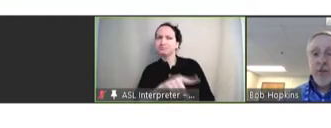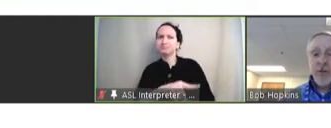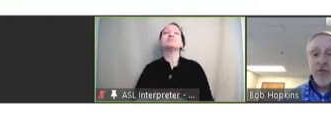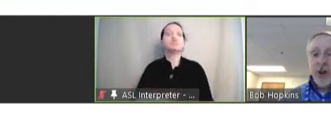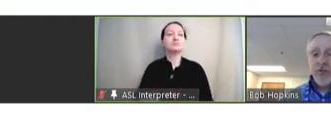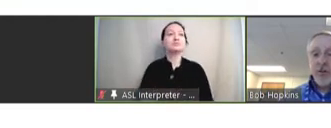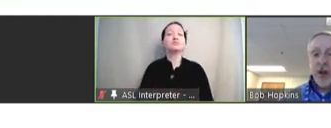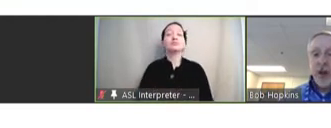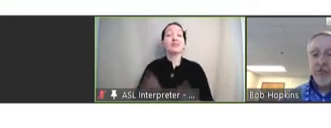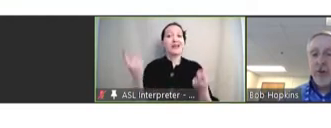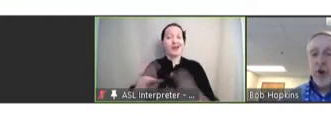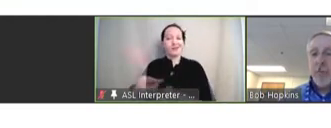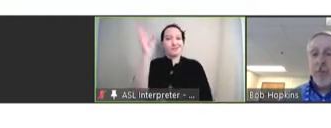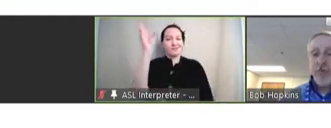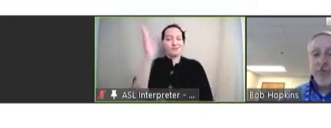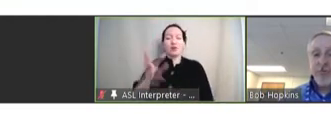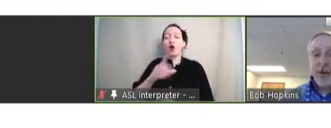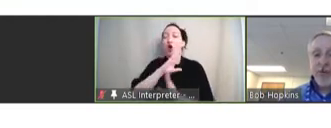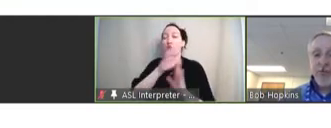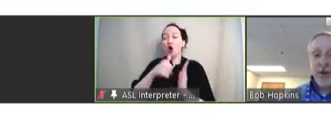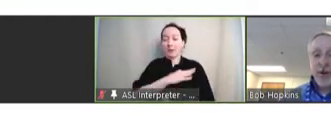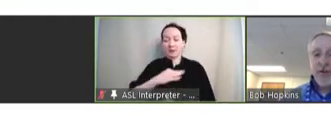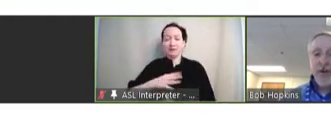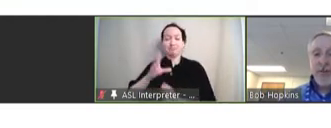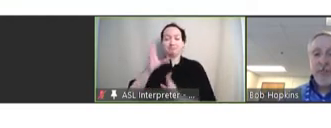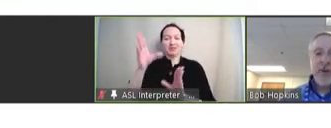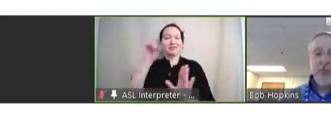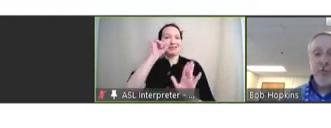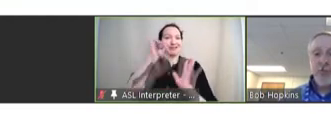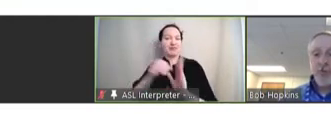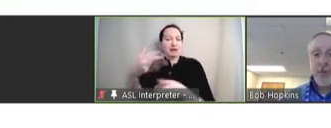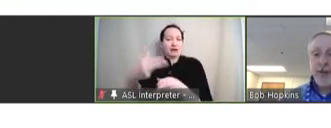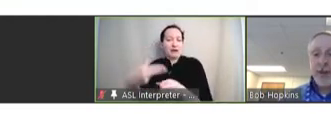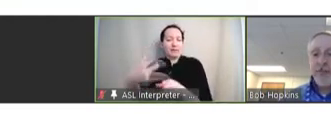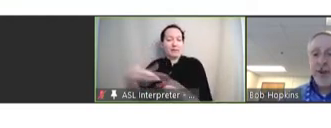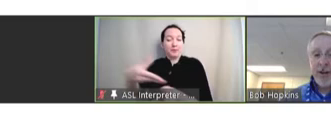discussion, I'll ask that all members and speakers to identify themselves before speaking if I didn't